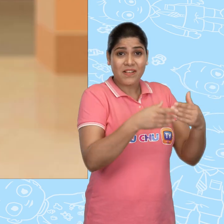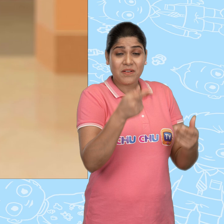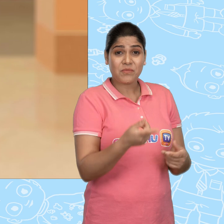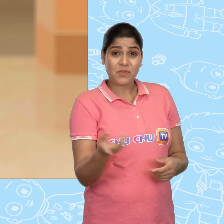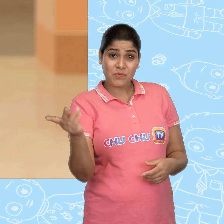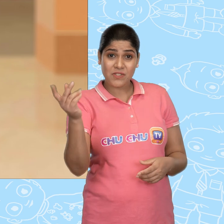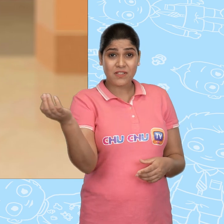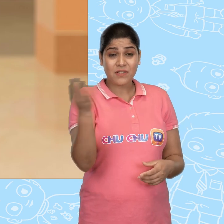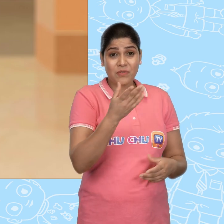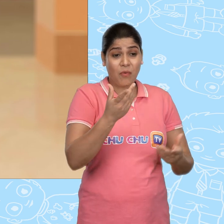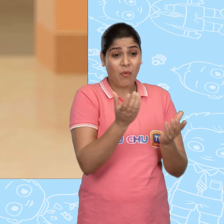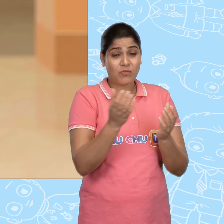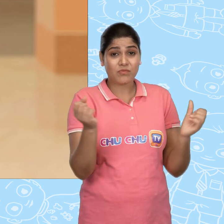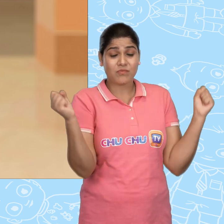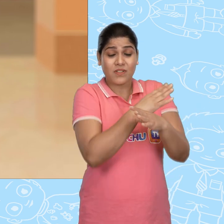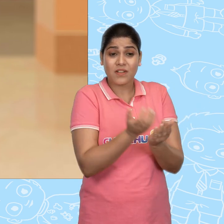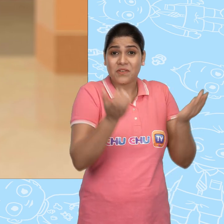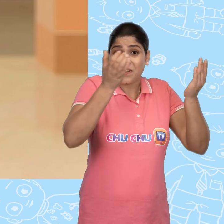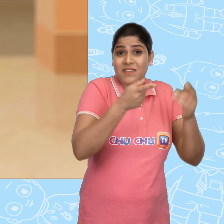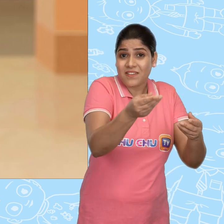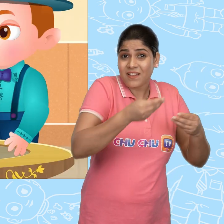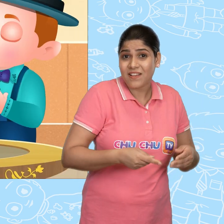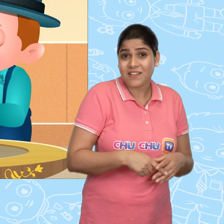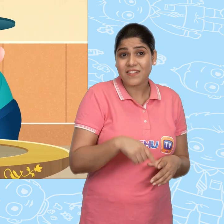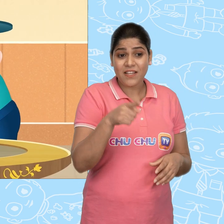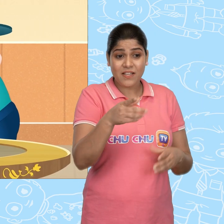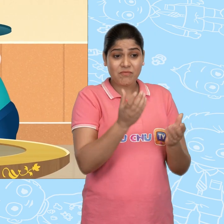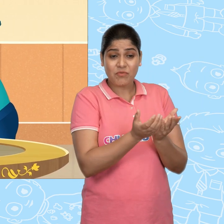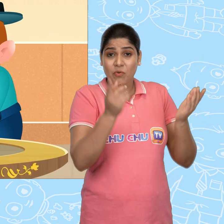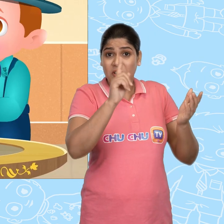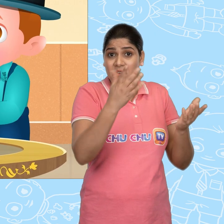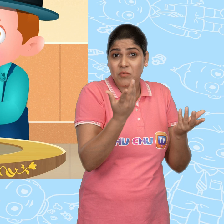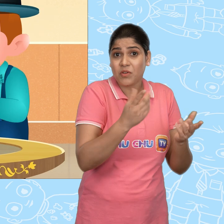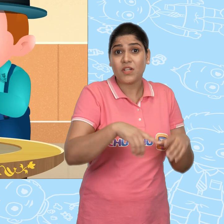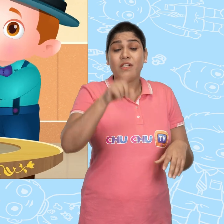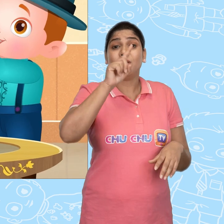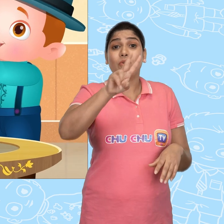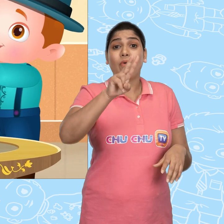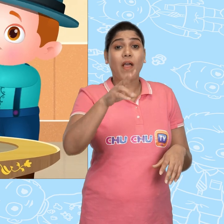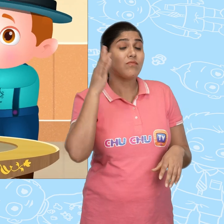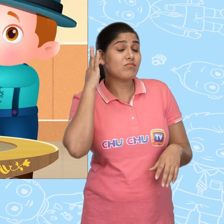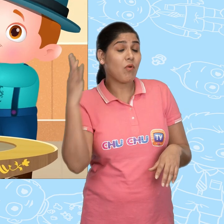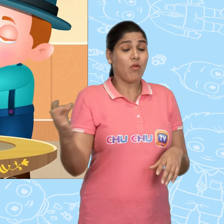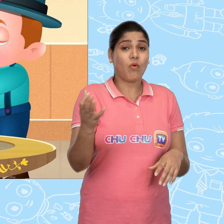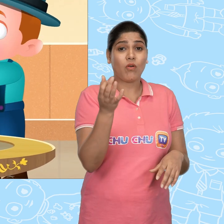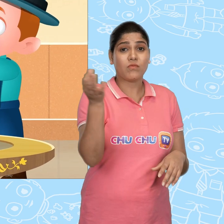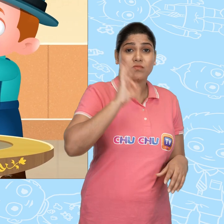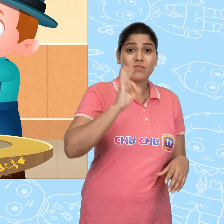She gave me another magical bowl. This bowl gives a dozen gold coins instead of one.